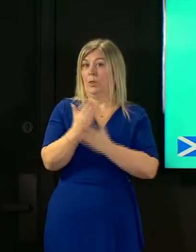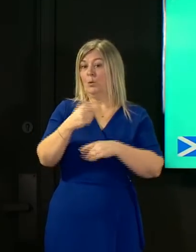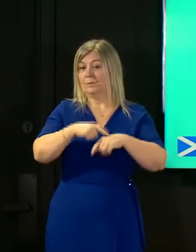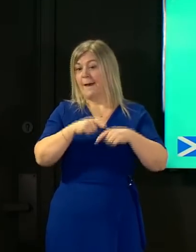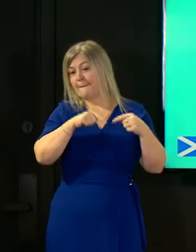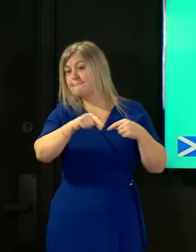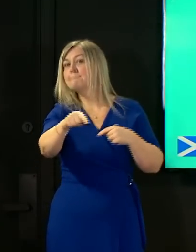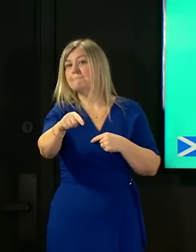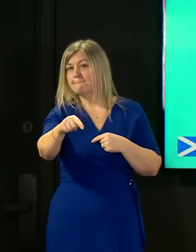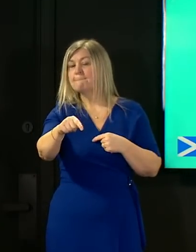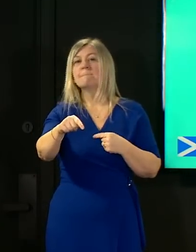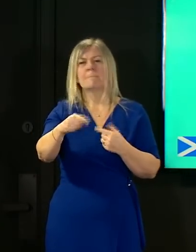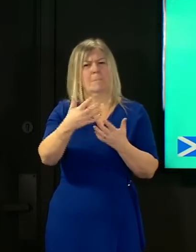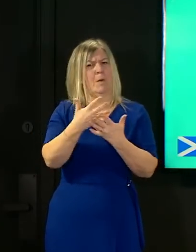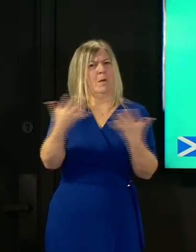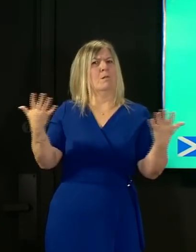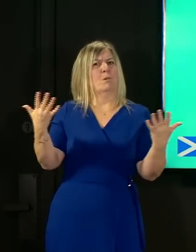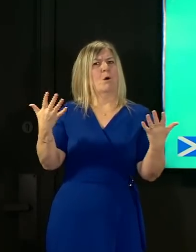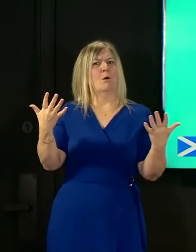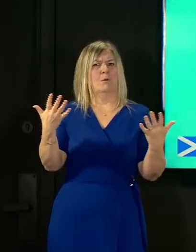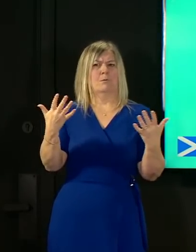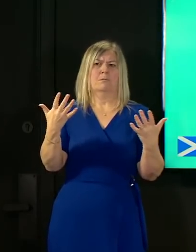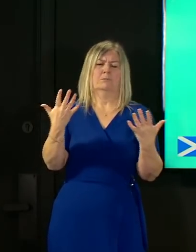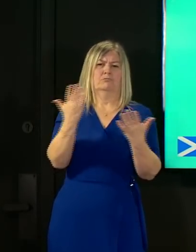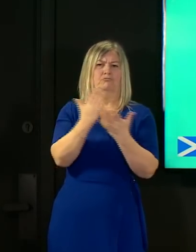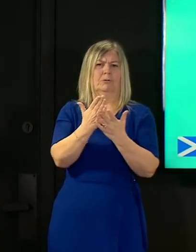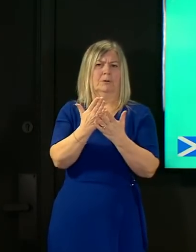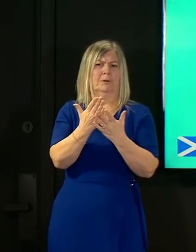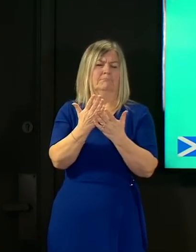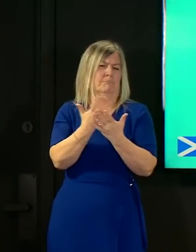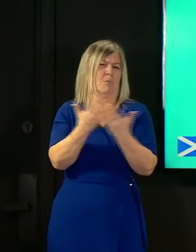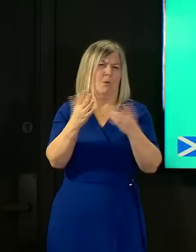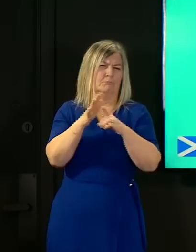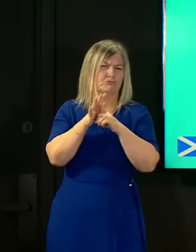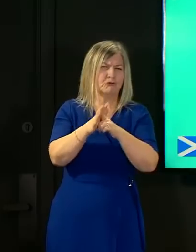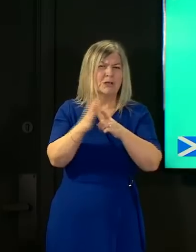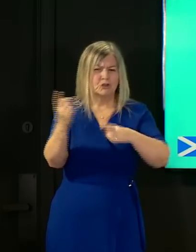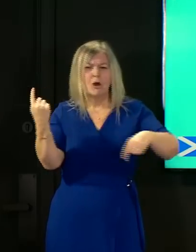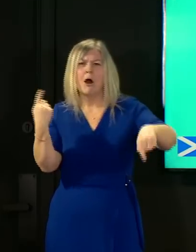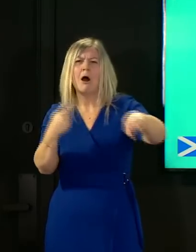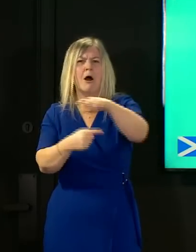greater selection pressure which could in turn increase the chances of the virus mutating further